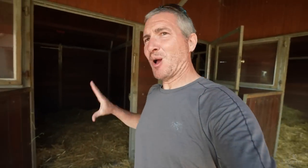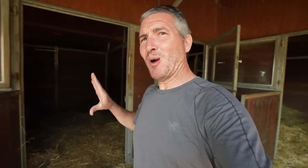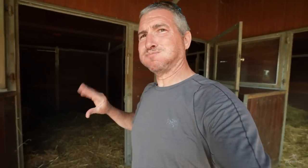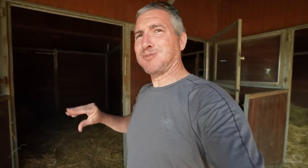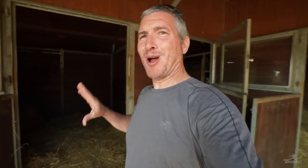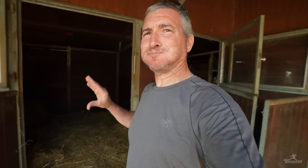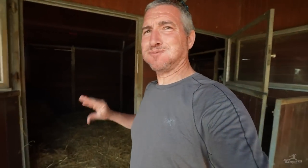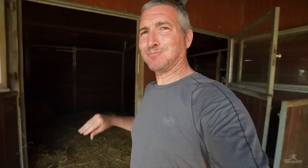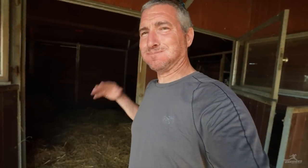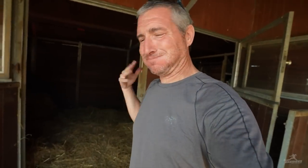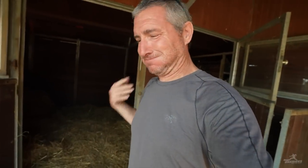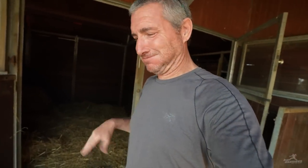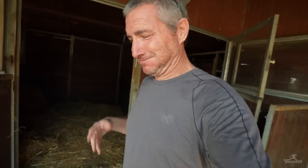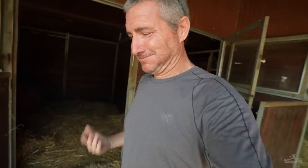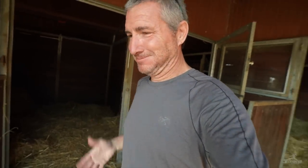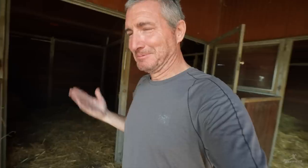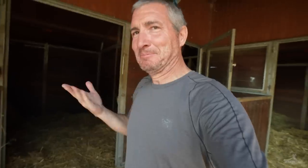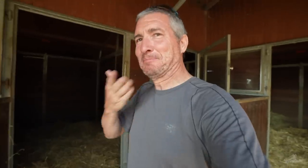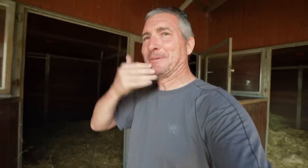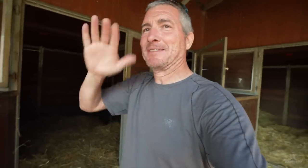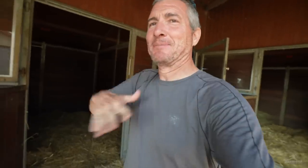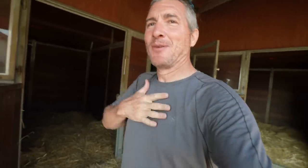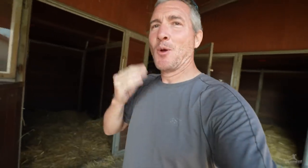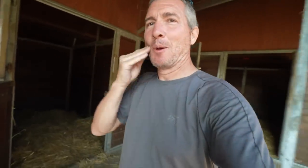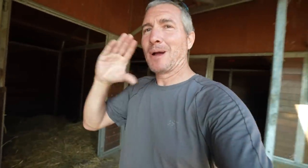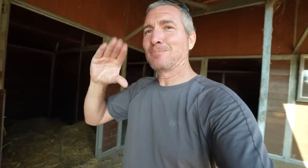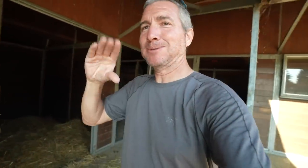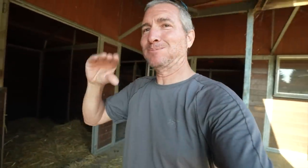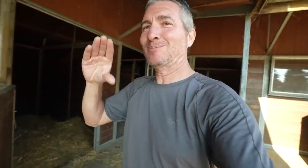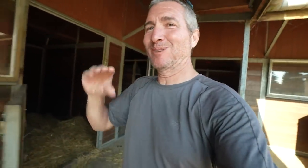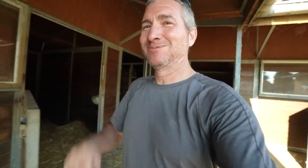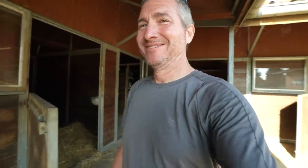It looks soft, wow! Maybe even better than my own bed.